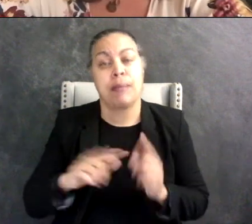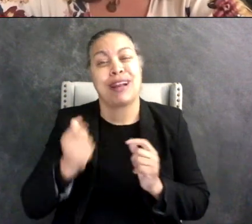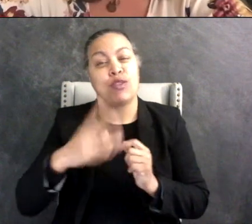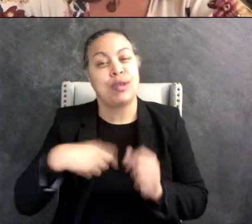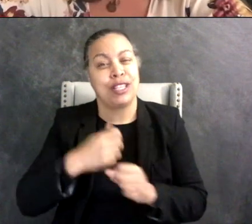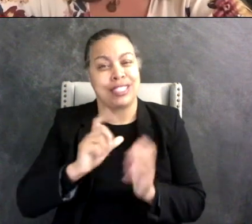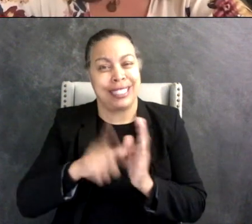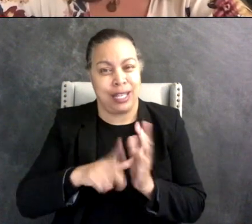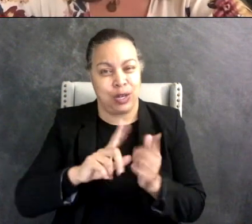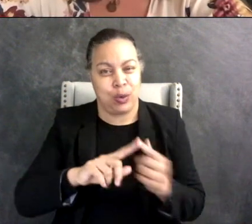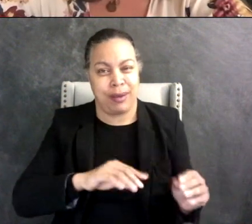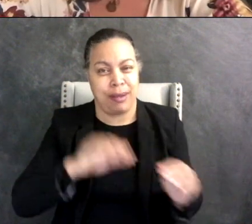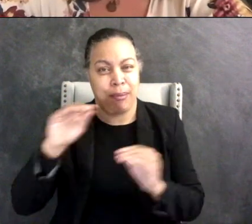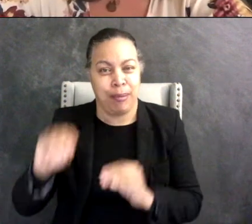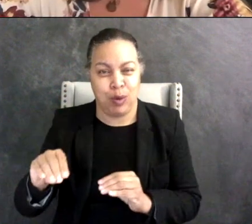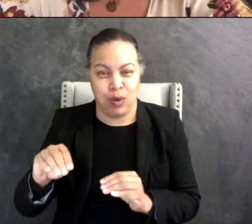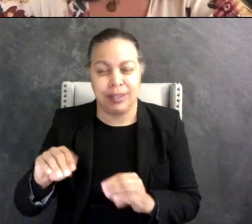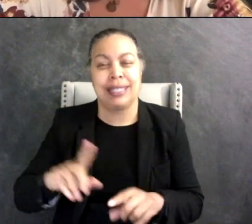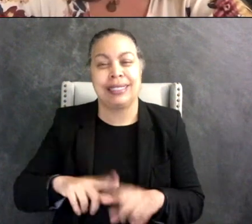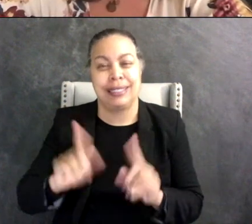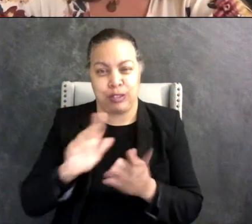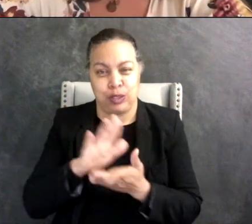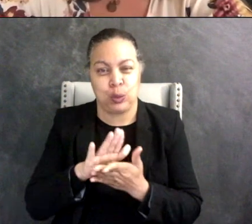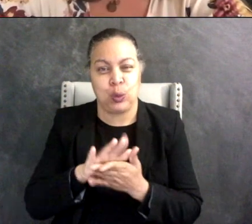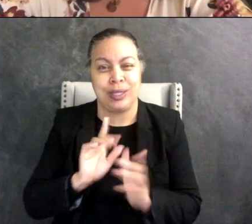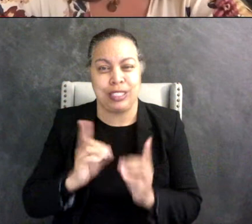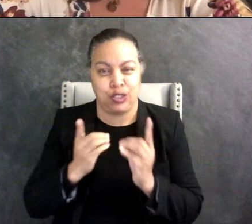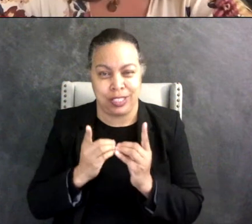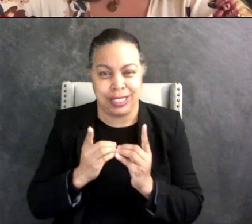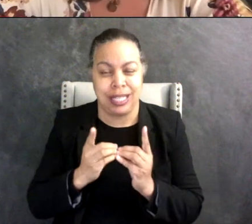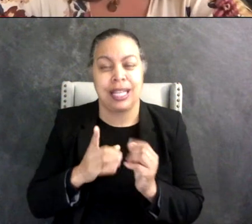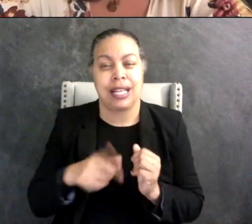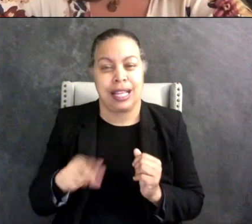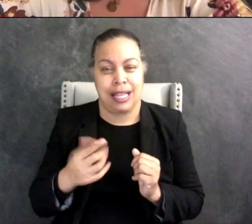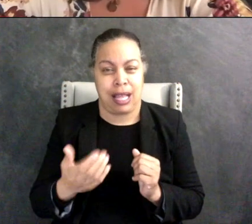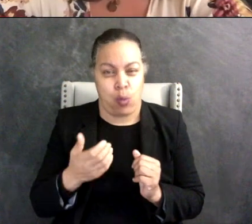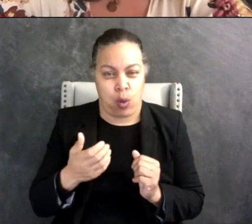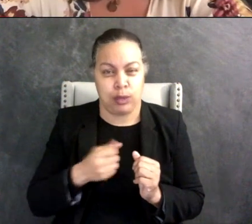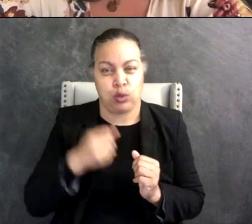move and we were in a different school district, they wanted to have me put him in a traditional